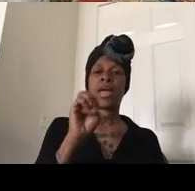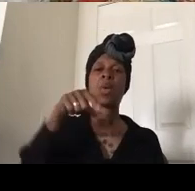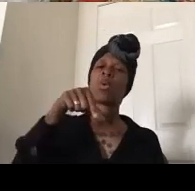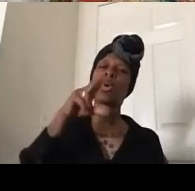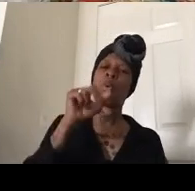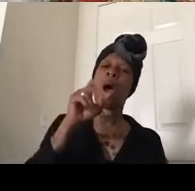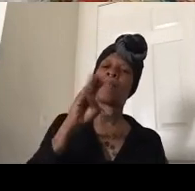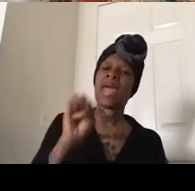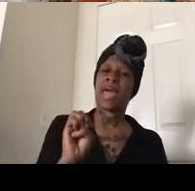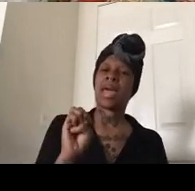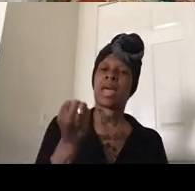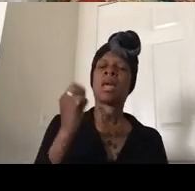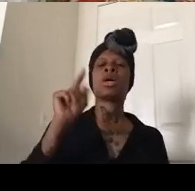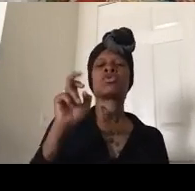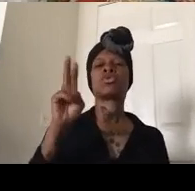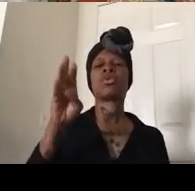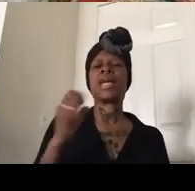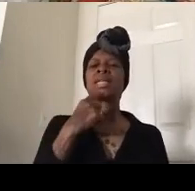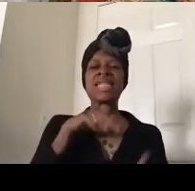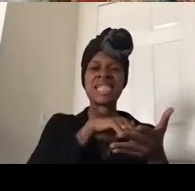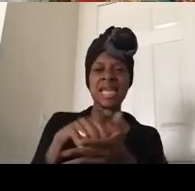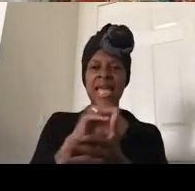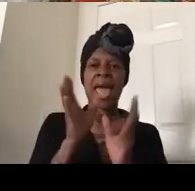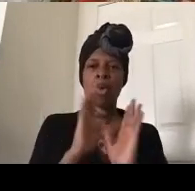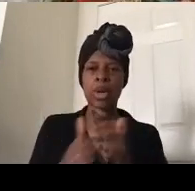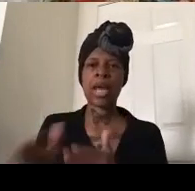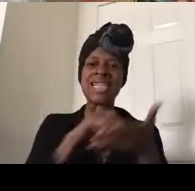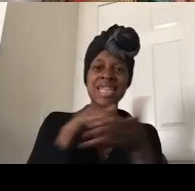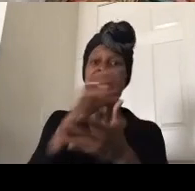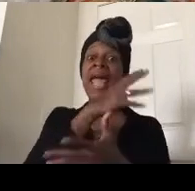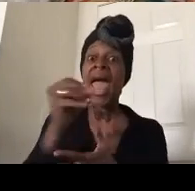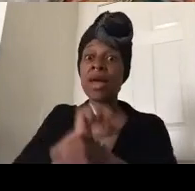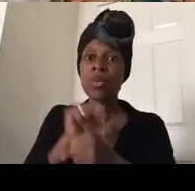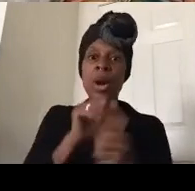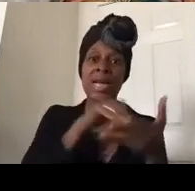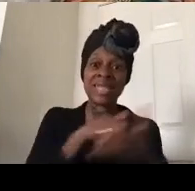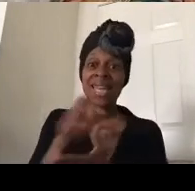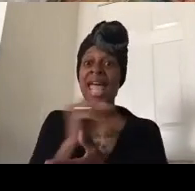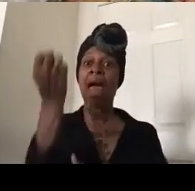study and work study and protest so every thursday night we hold virtual